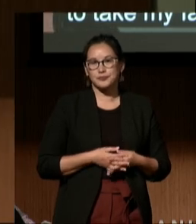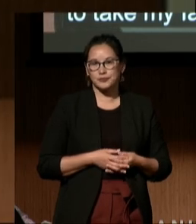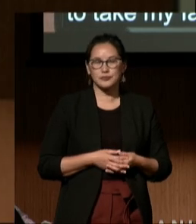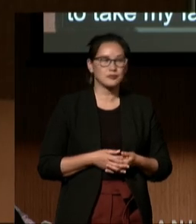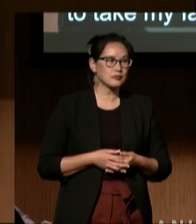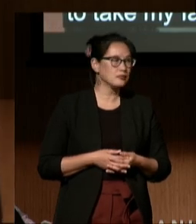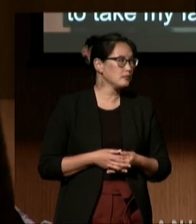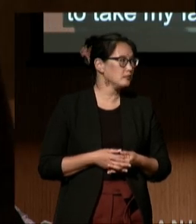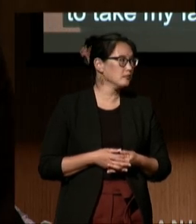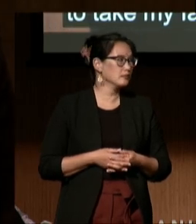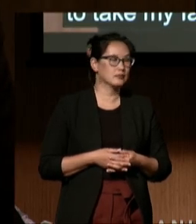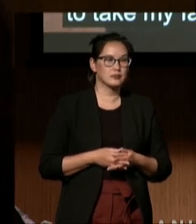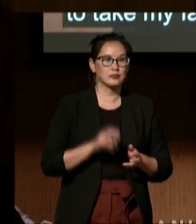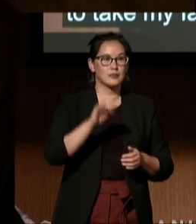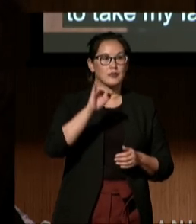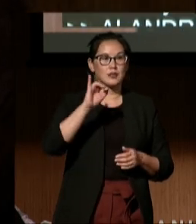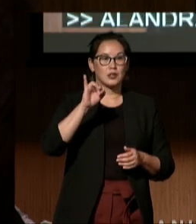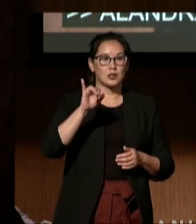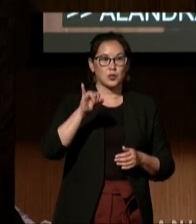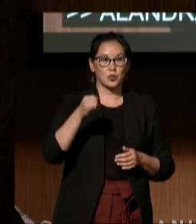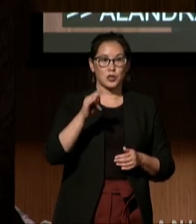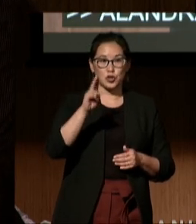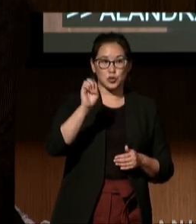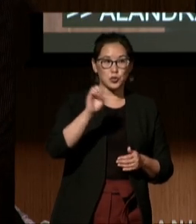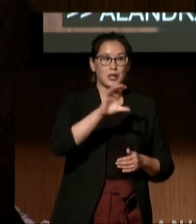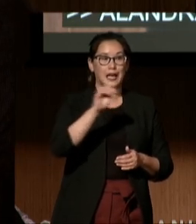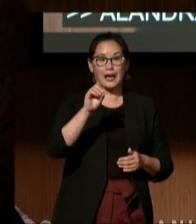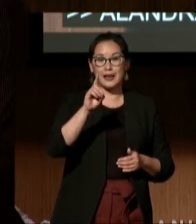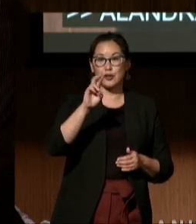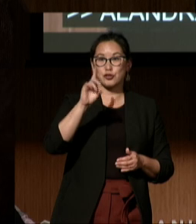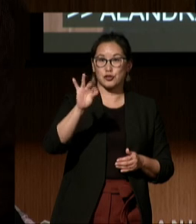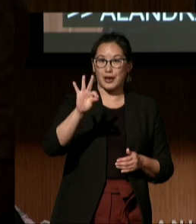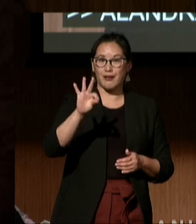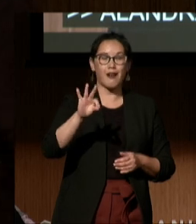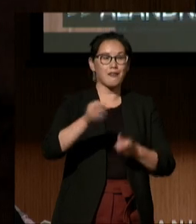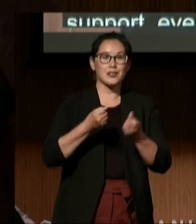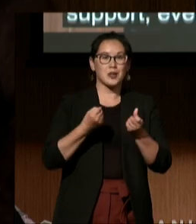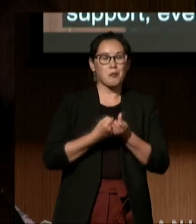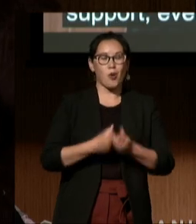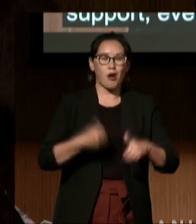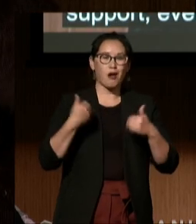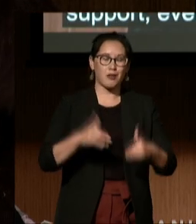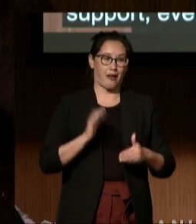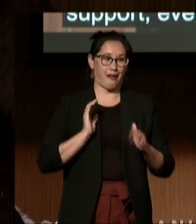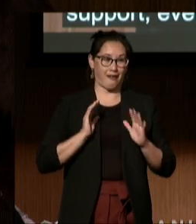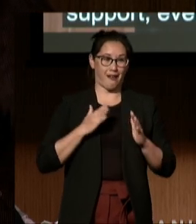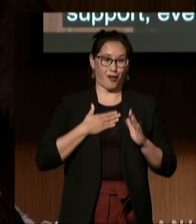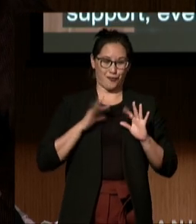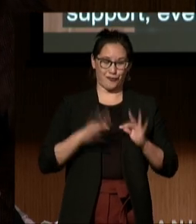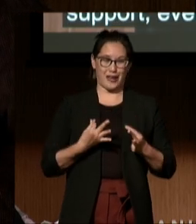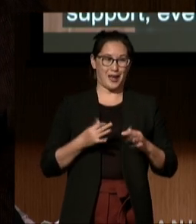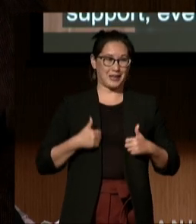With Julie and DREDF support, everything began to change. Julie and DREDF provided essential technical information